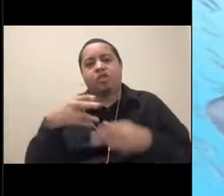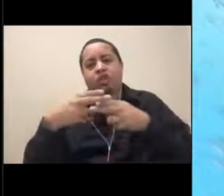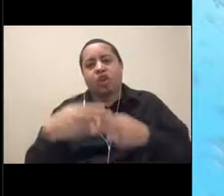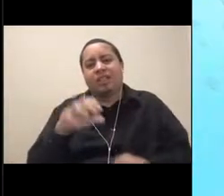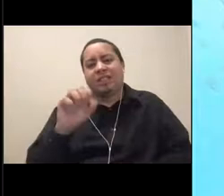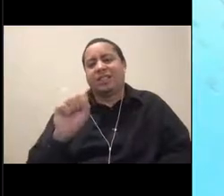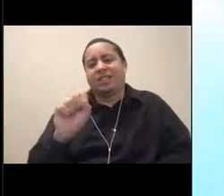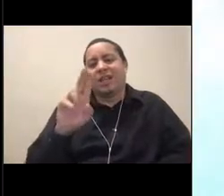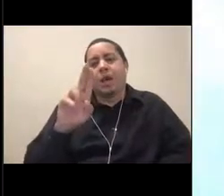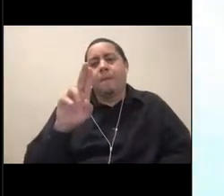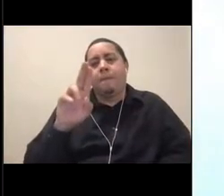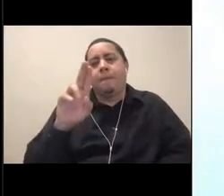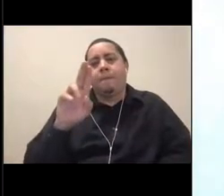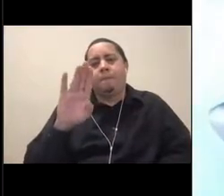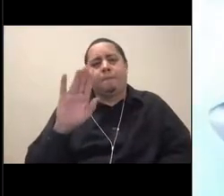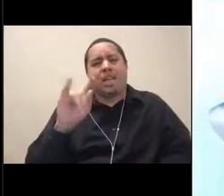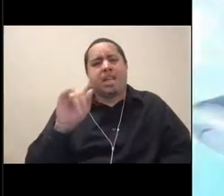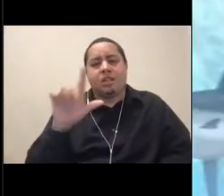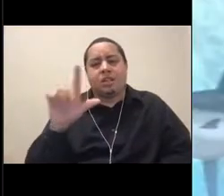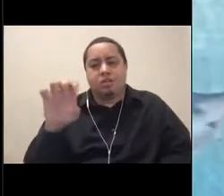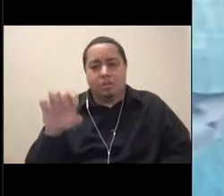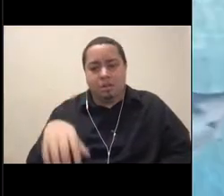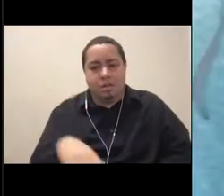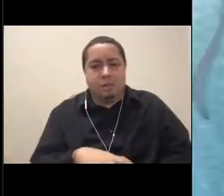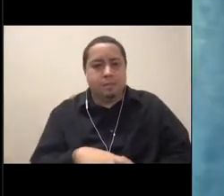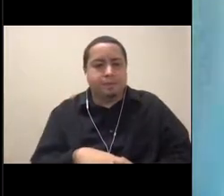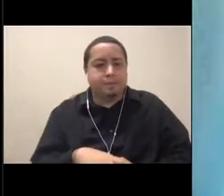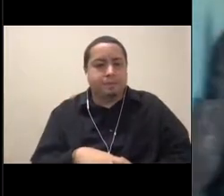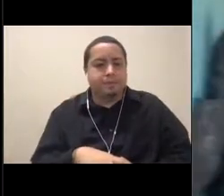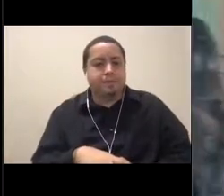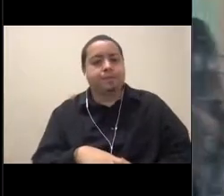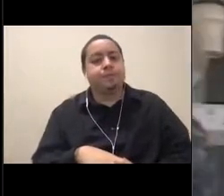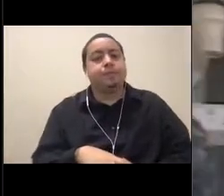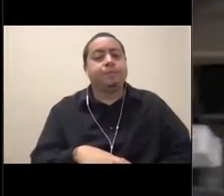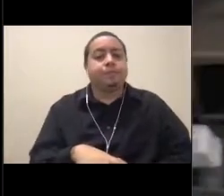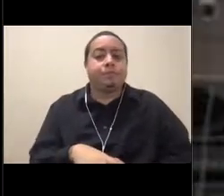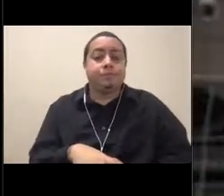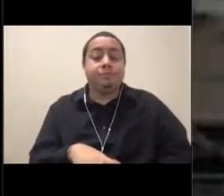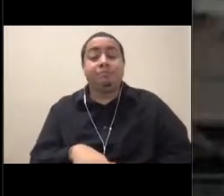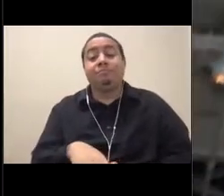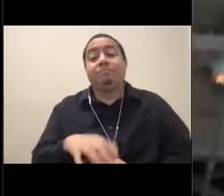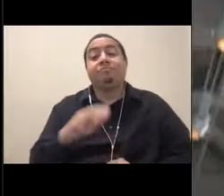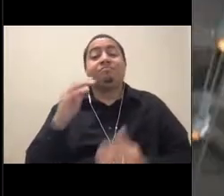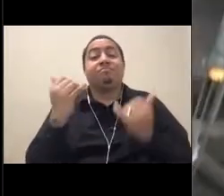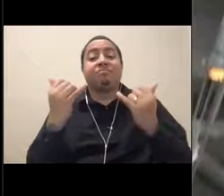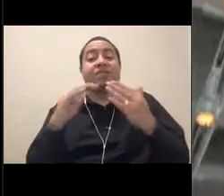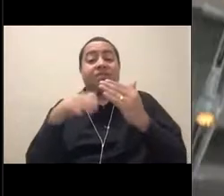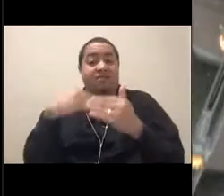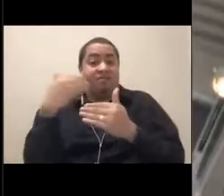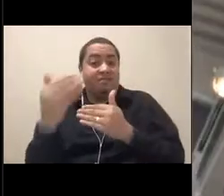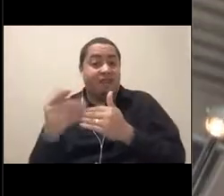of one of our art installations at the Exploration Center. This one, yep, here it comes into view,